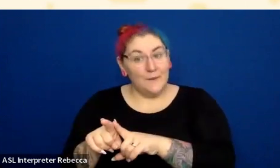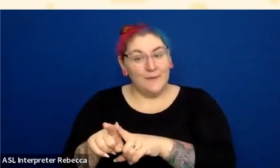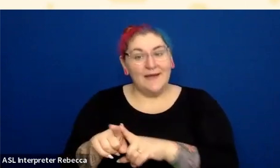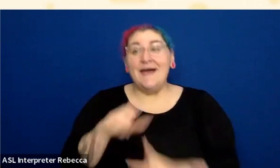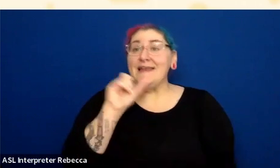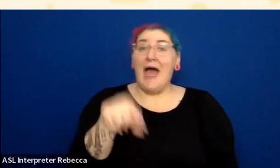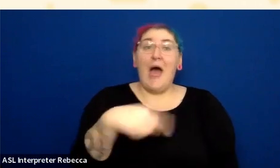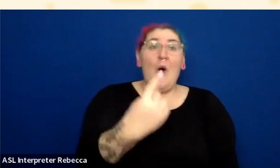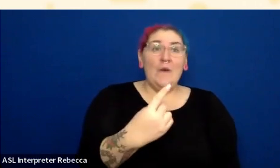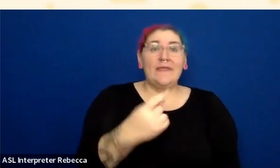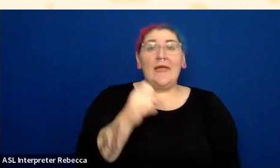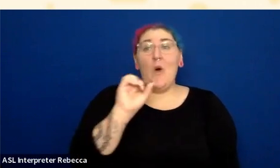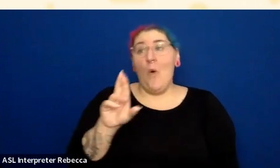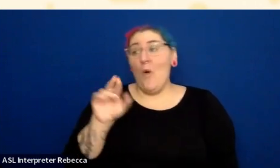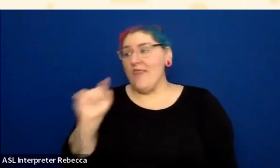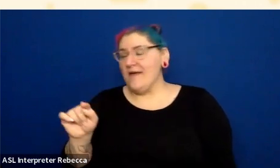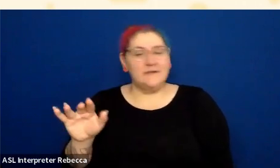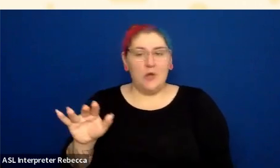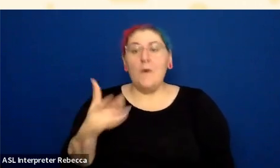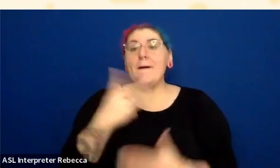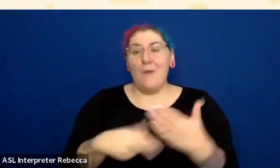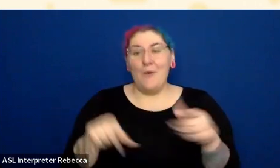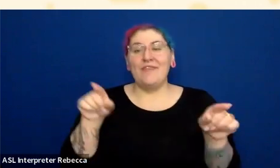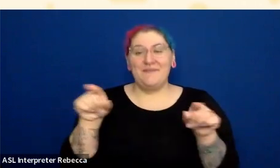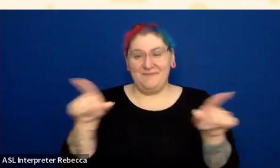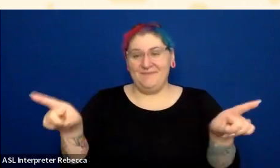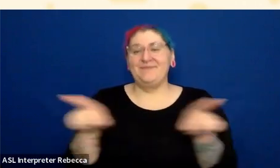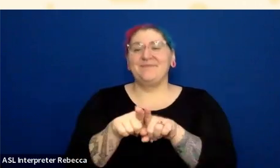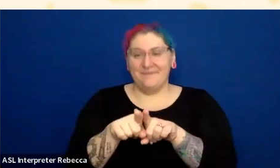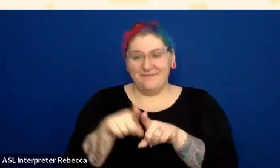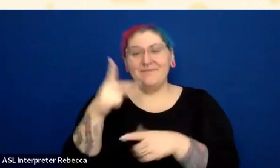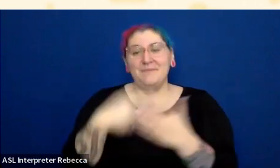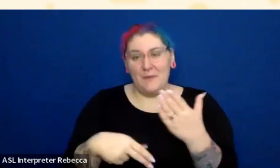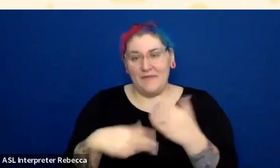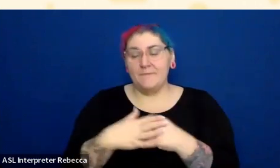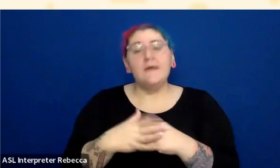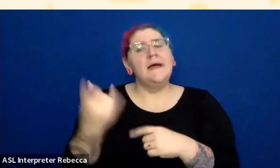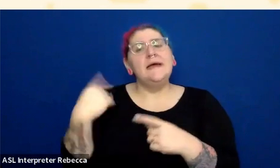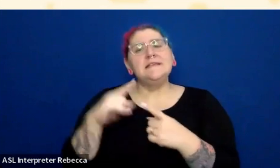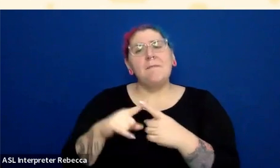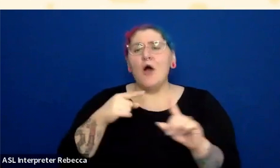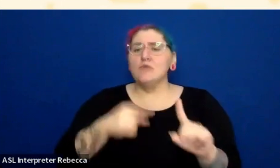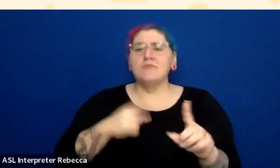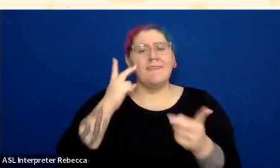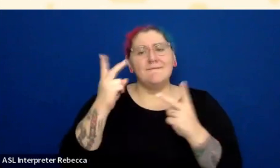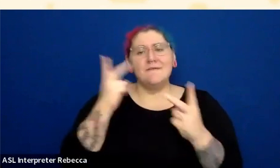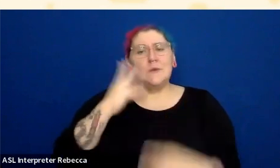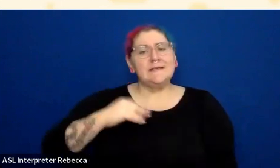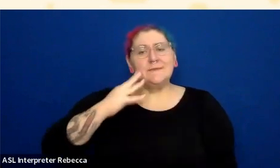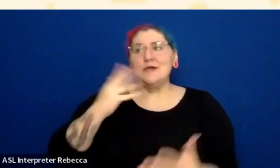All we've talked about 100% has been about the visual experience, and you would definitely want to enhance that experience using ARIA